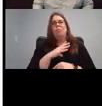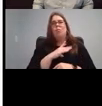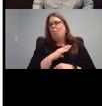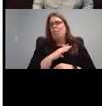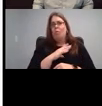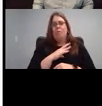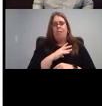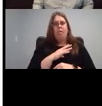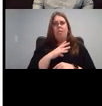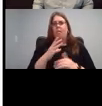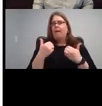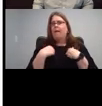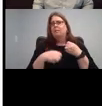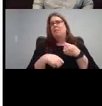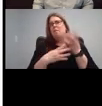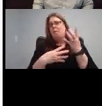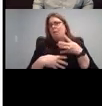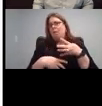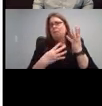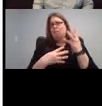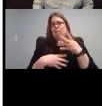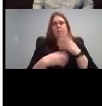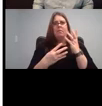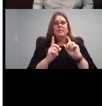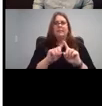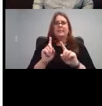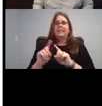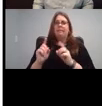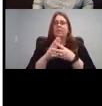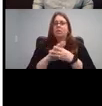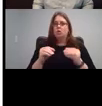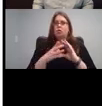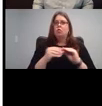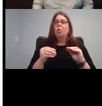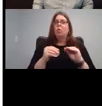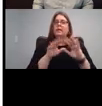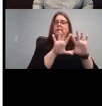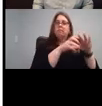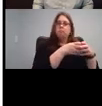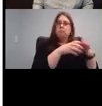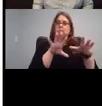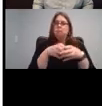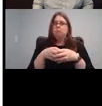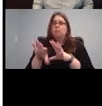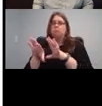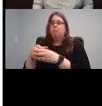long list of stories by age range. Or by title with videos